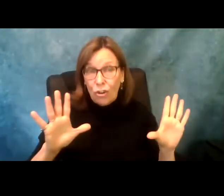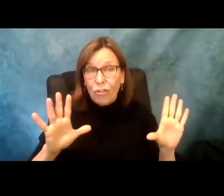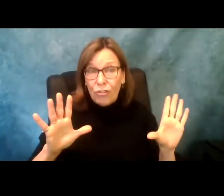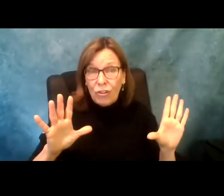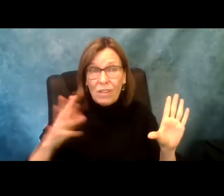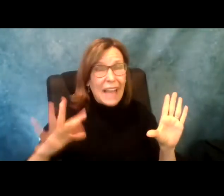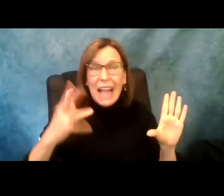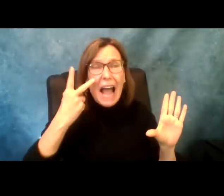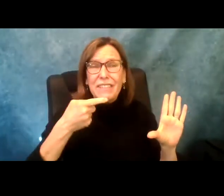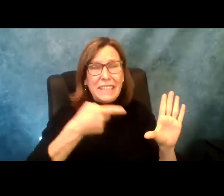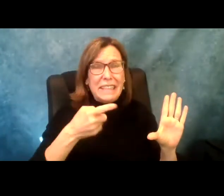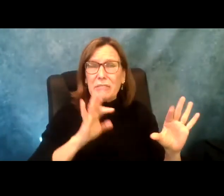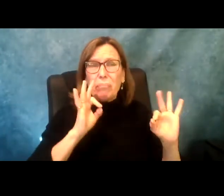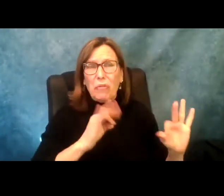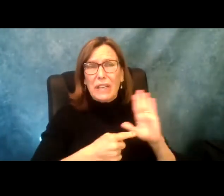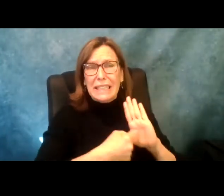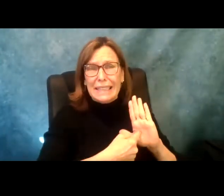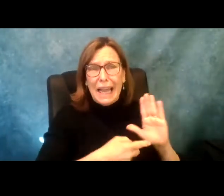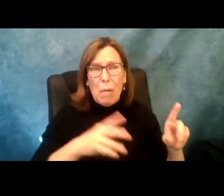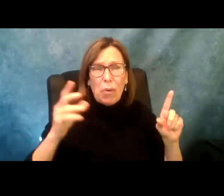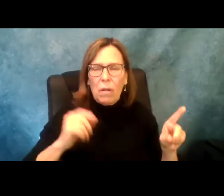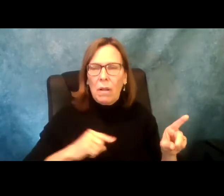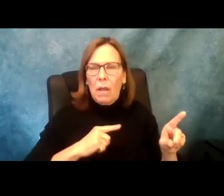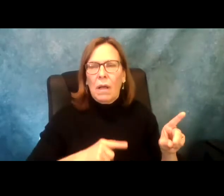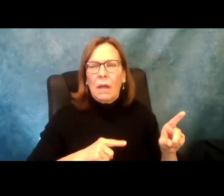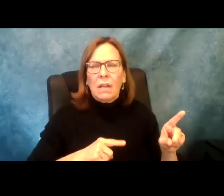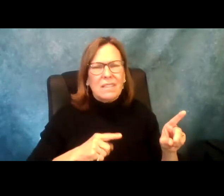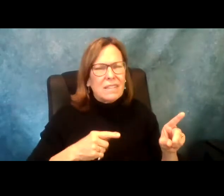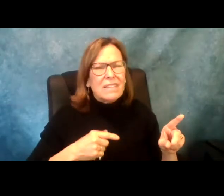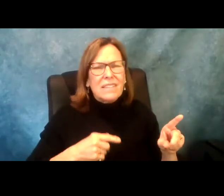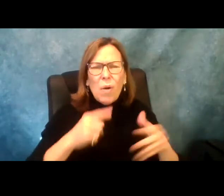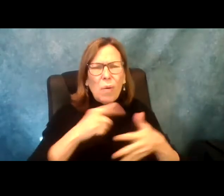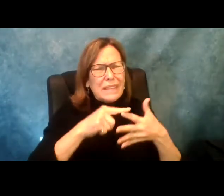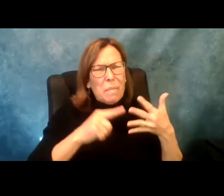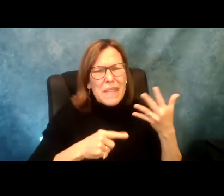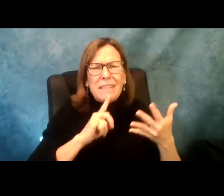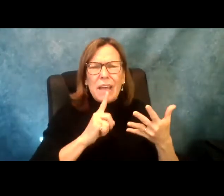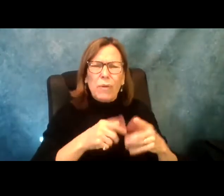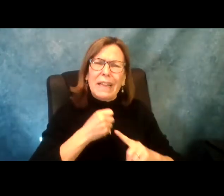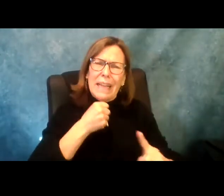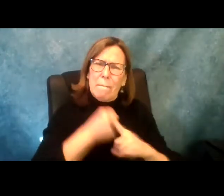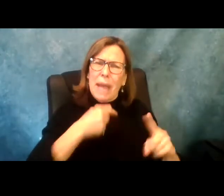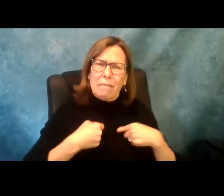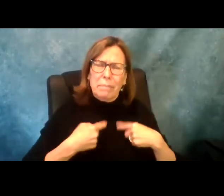They really tell such a profound story and this case, I'm just going to throw out some of the